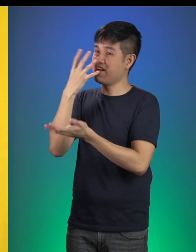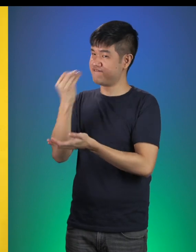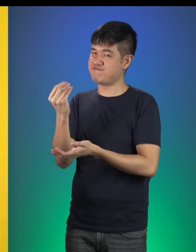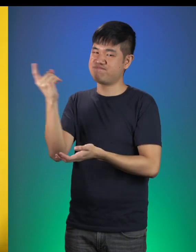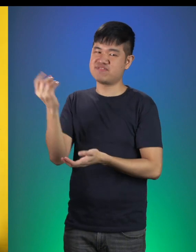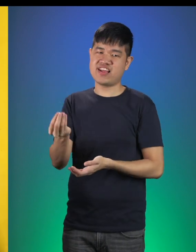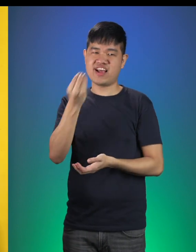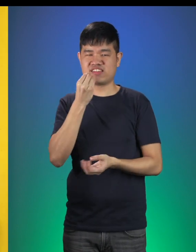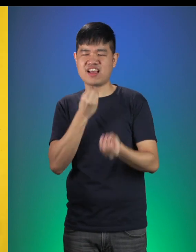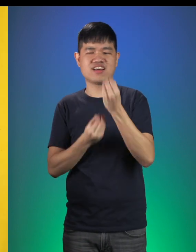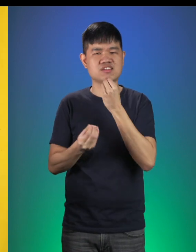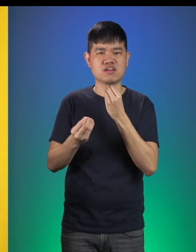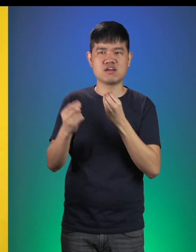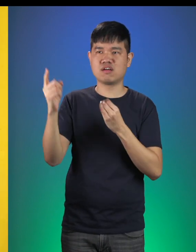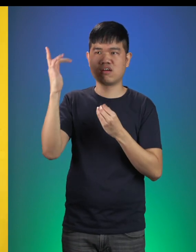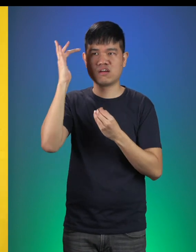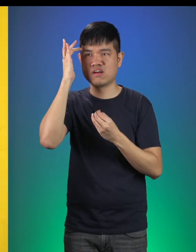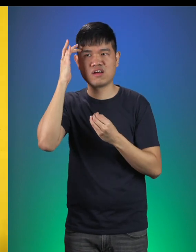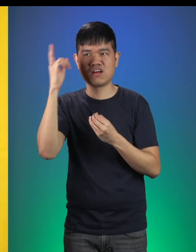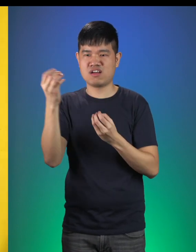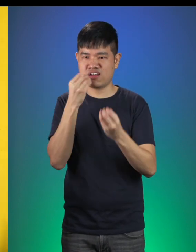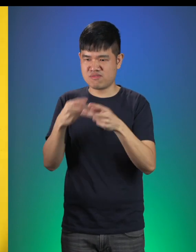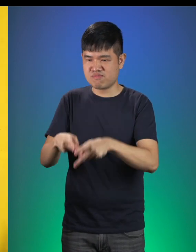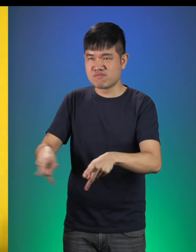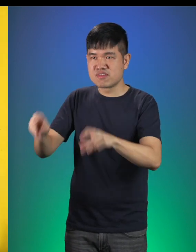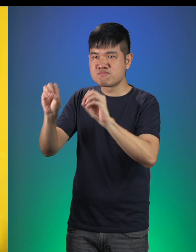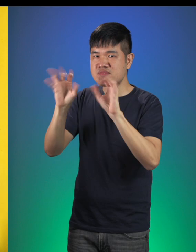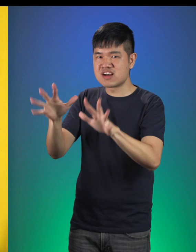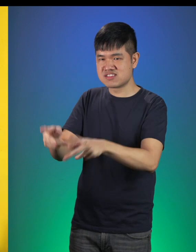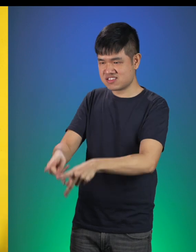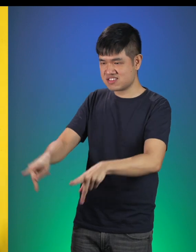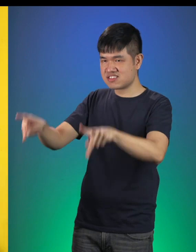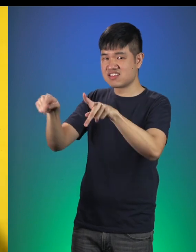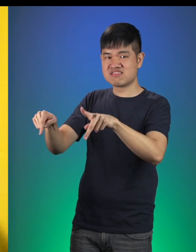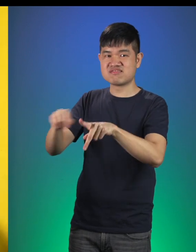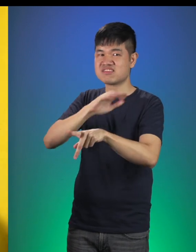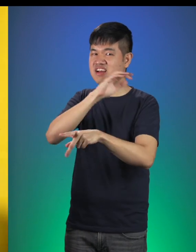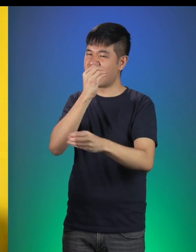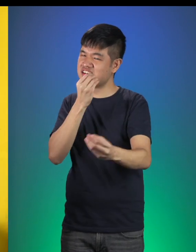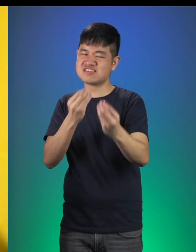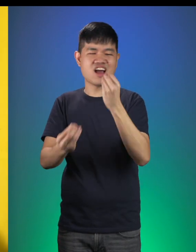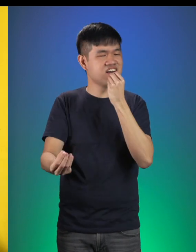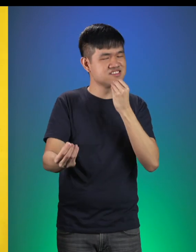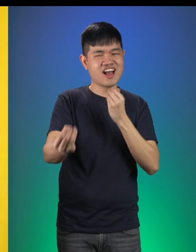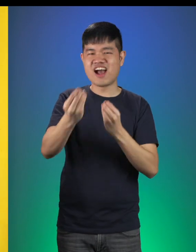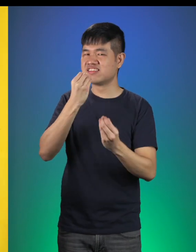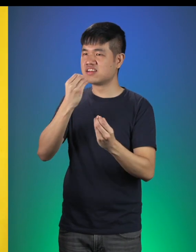But little did he know that he was eating from the magic porridge pot. The wolf ate and ate and ate and could not stop